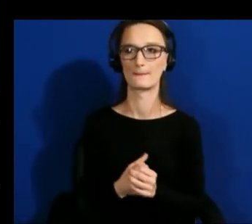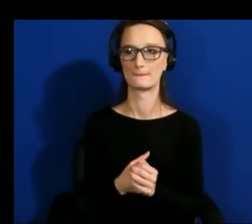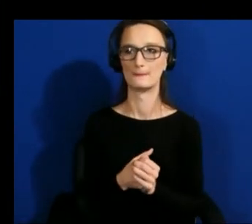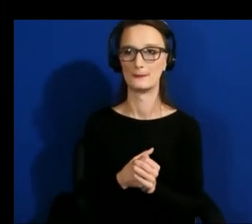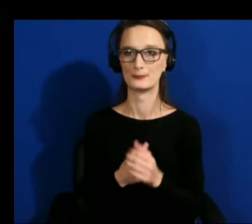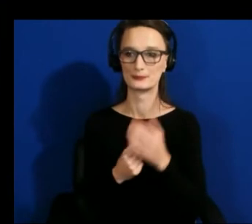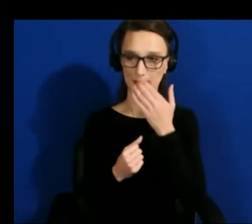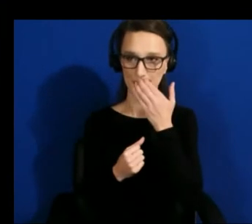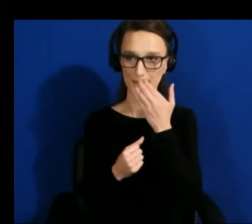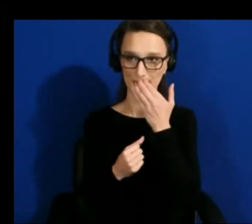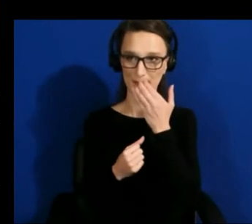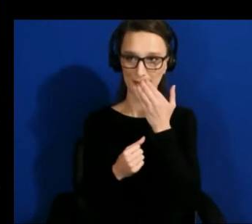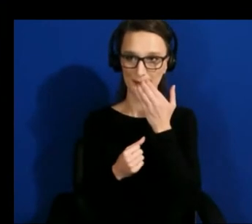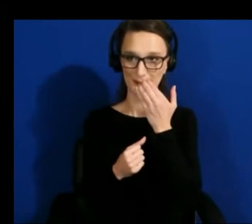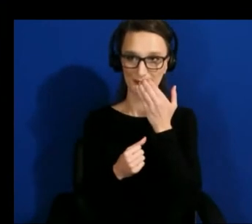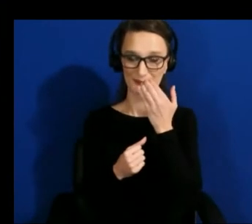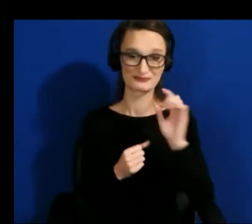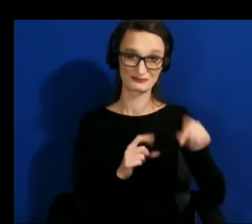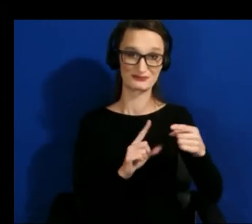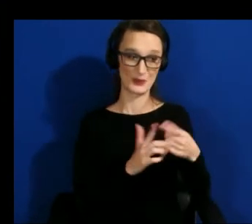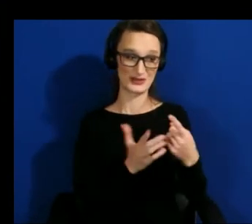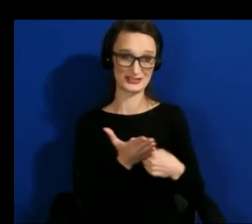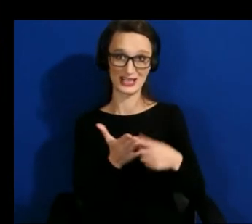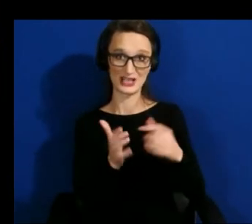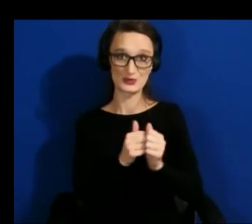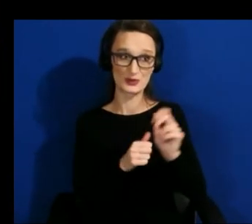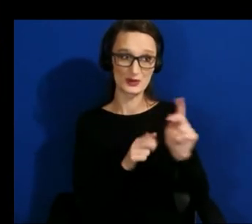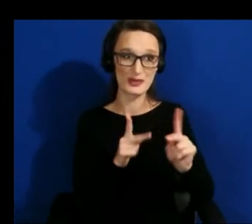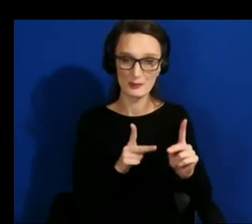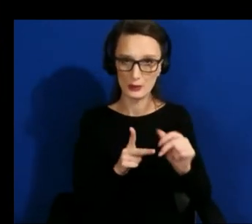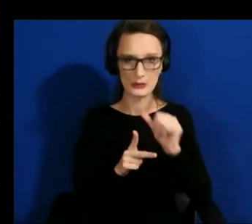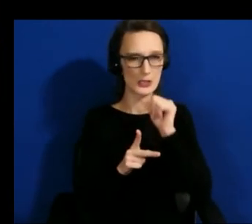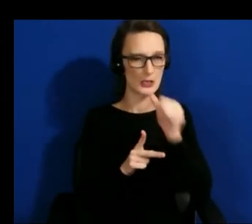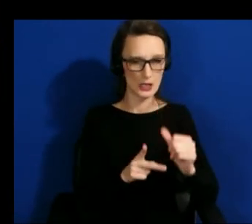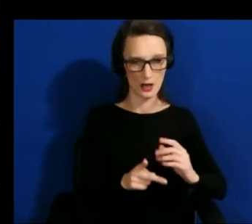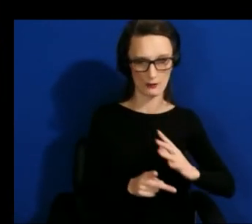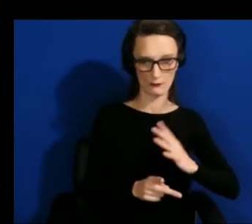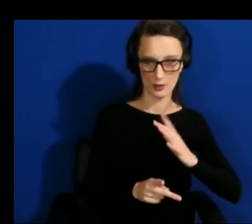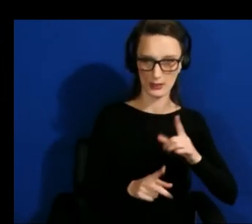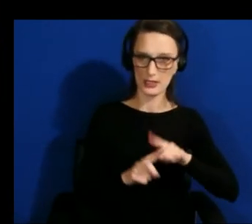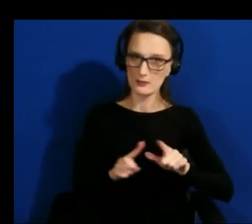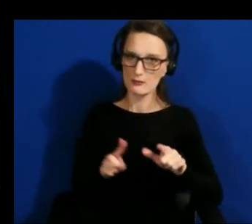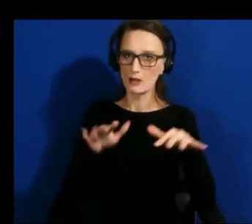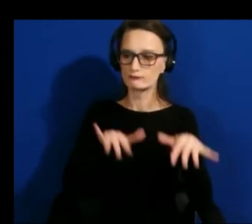try to emphasize with my students all the time like that level of just immersing yourself in